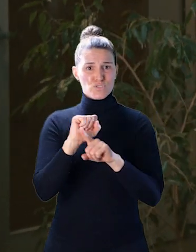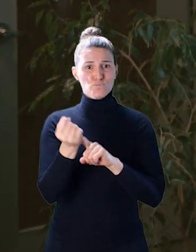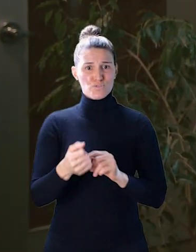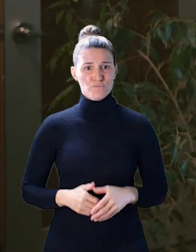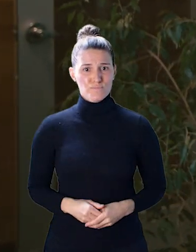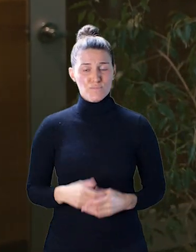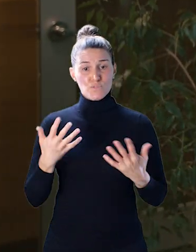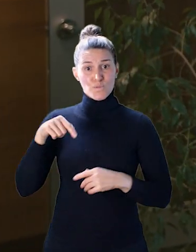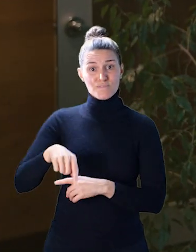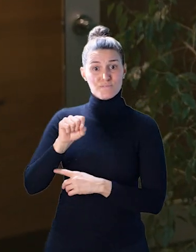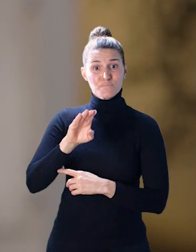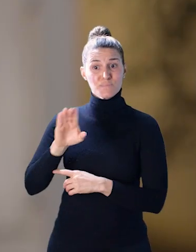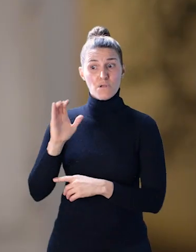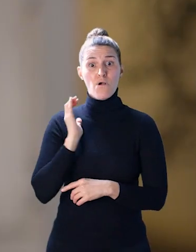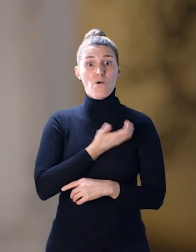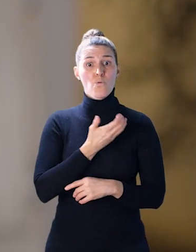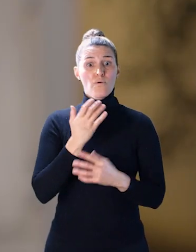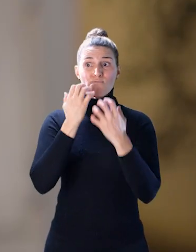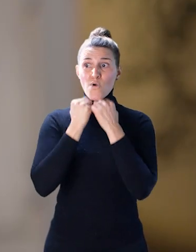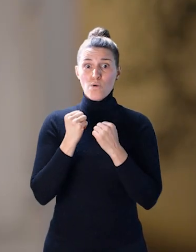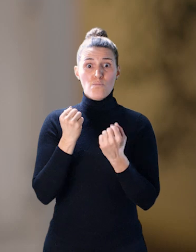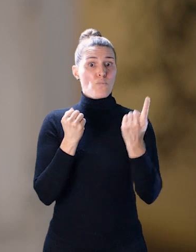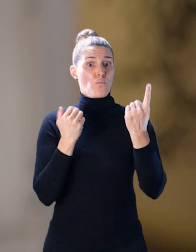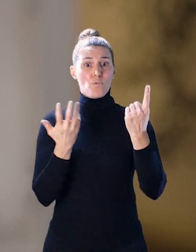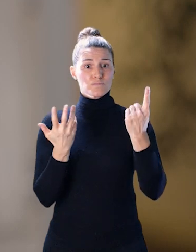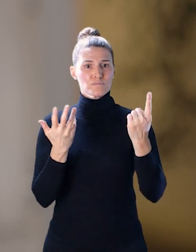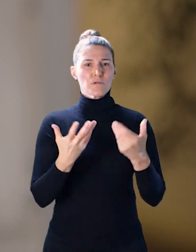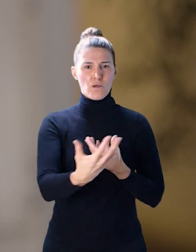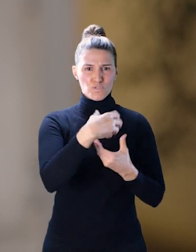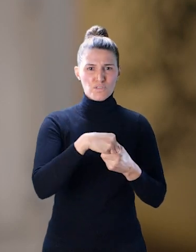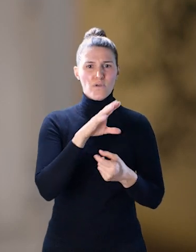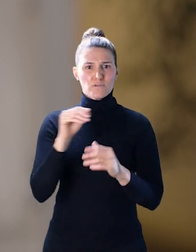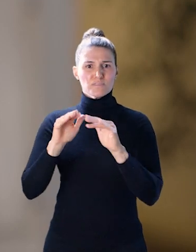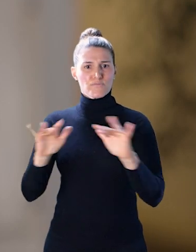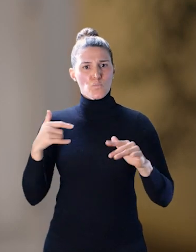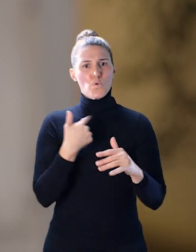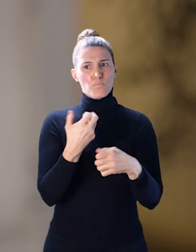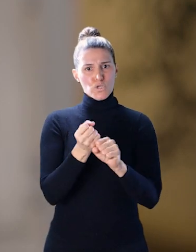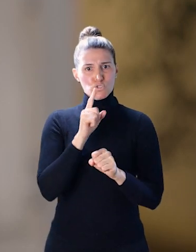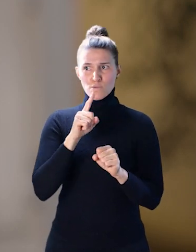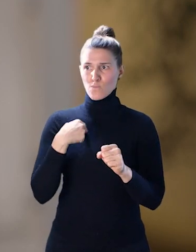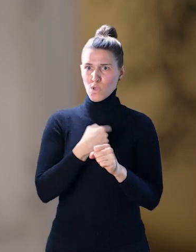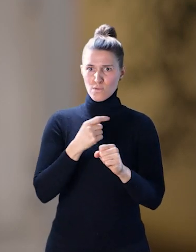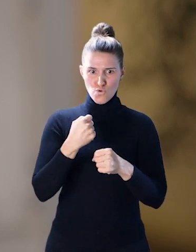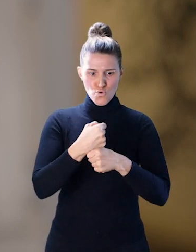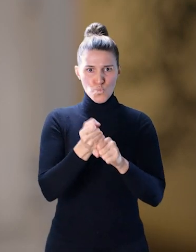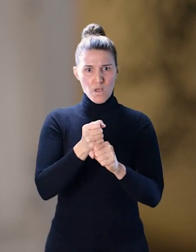So at Small Business BC, one of our values is inclusivity and diversity. And we want to make sure that we're creating an atmosphere